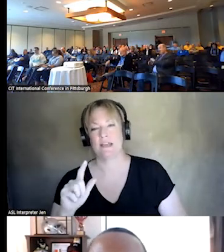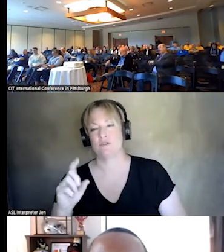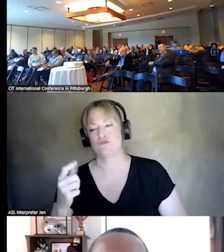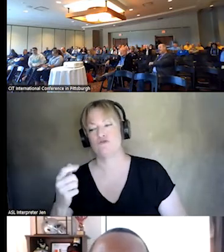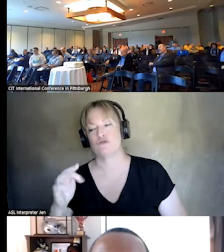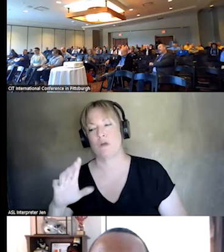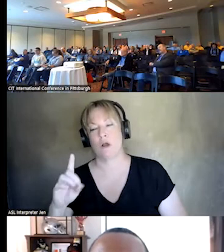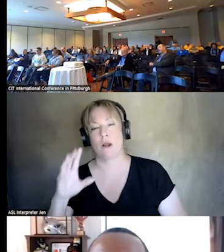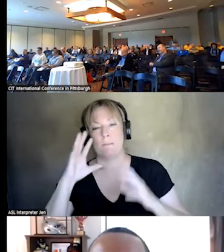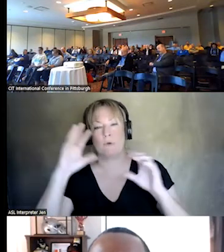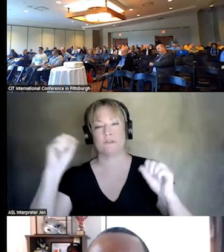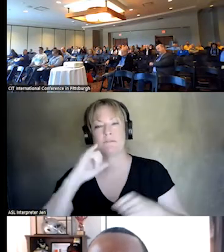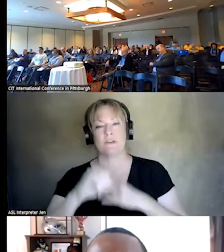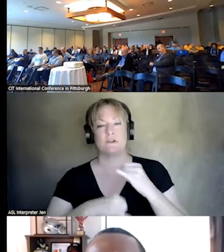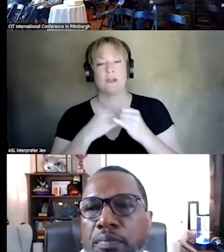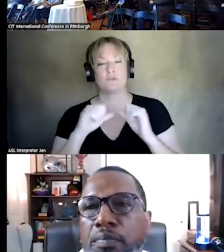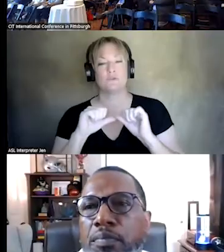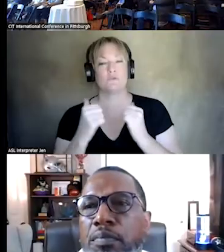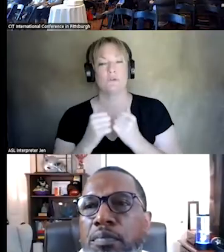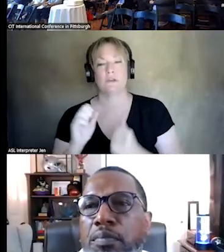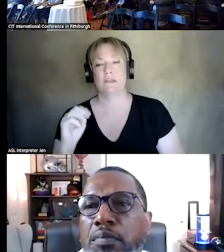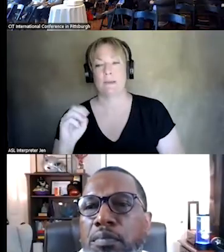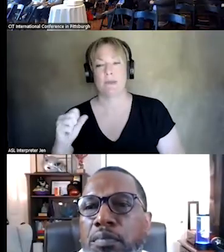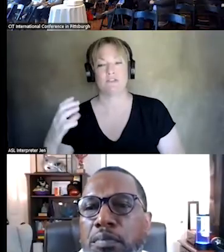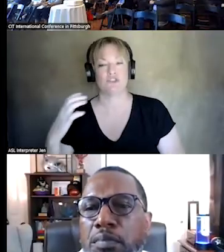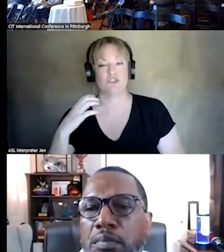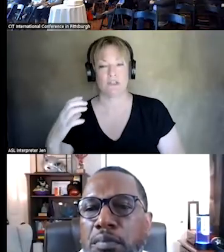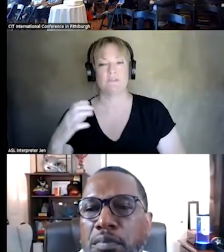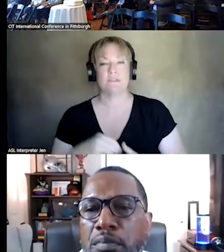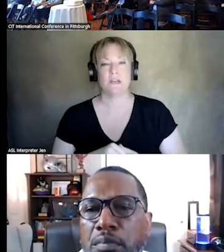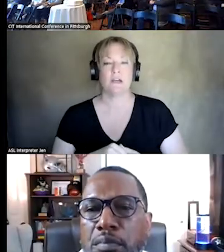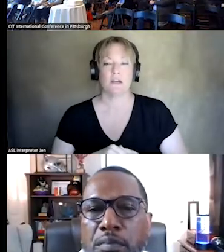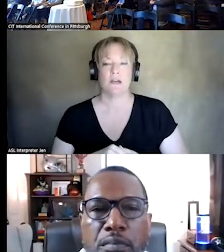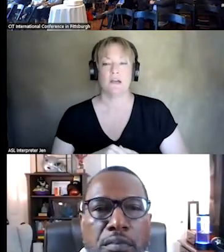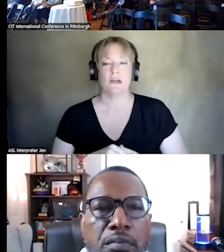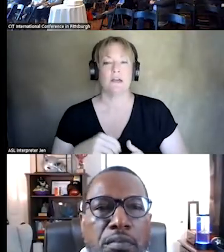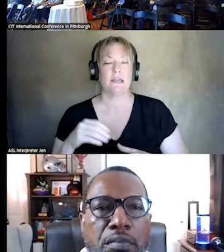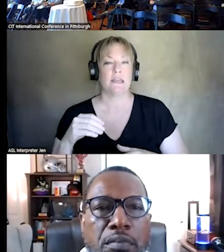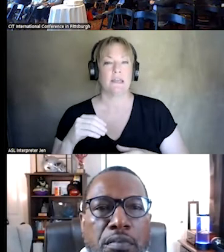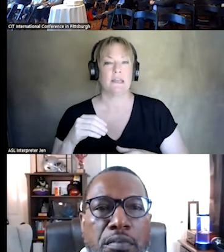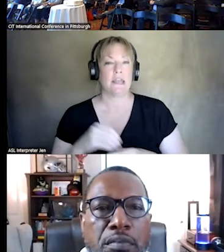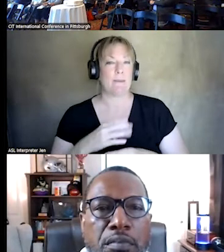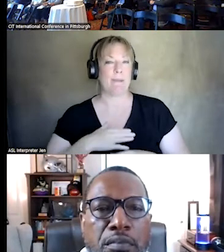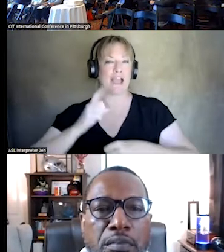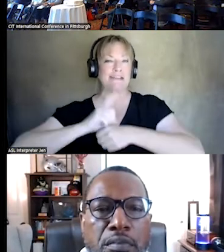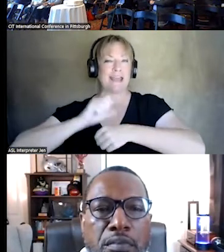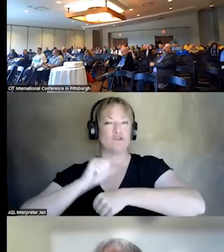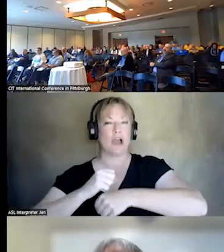INTERNATIONAL AASSOCIATE KWRAEGS OF EMS CHIEFS. (GERARD) I AM EMS COORDINATOR